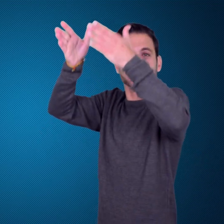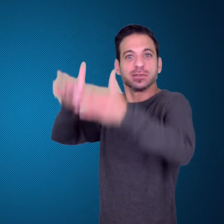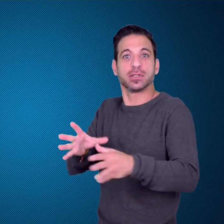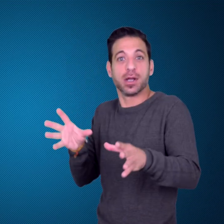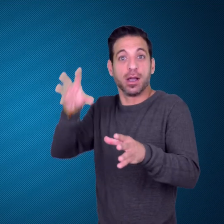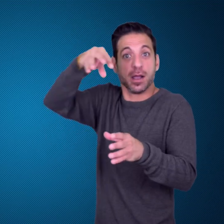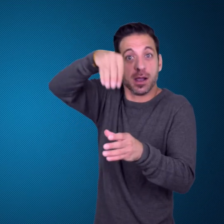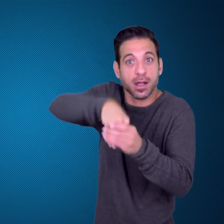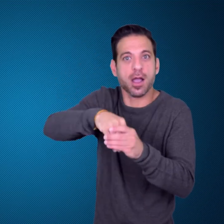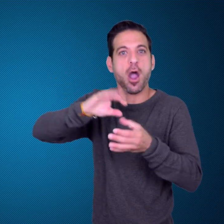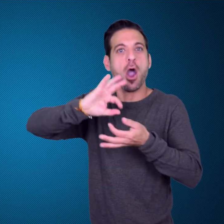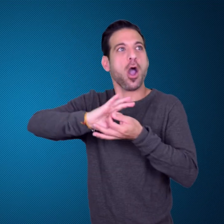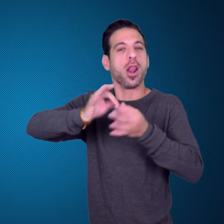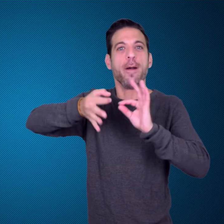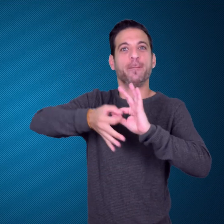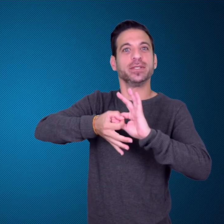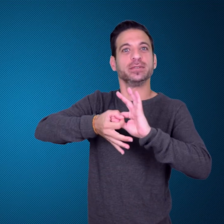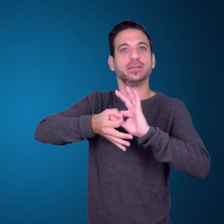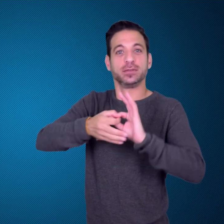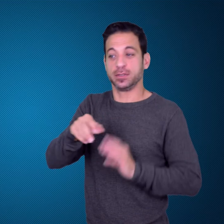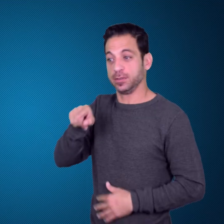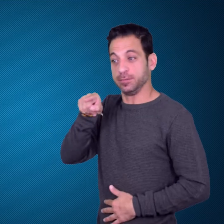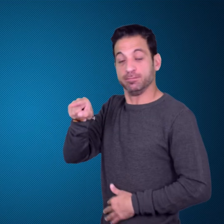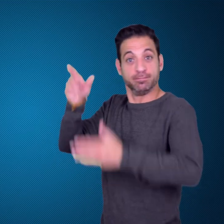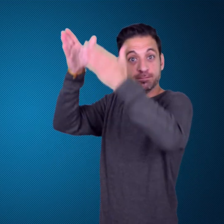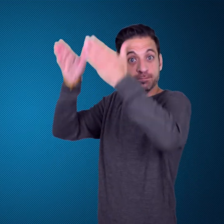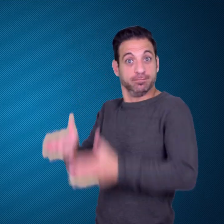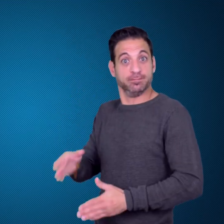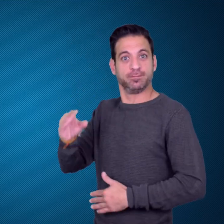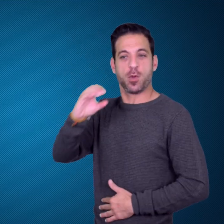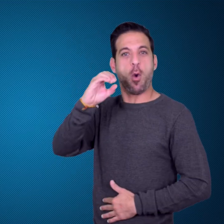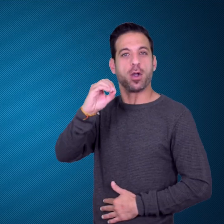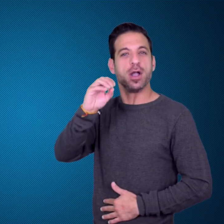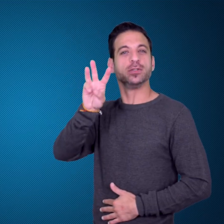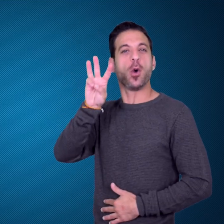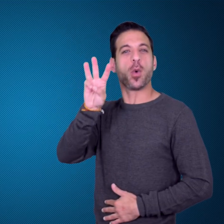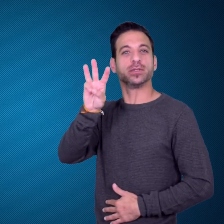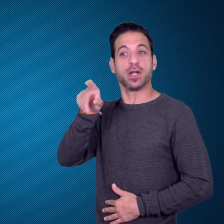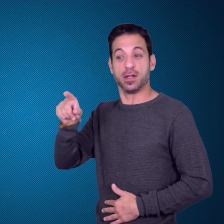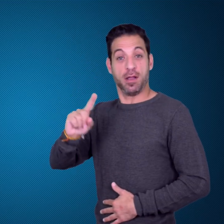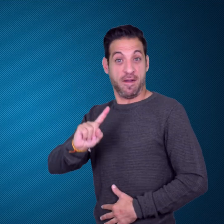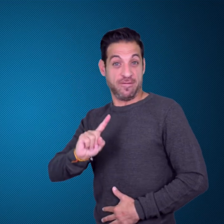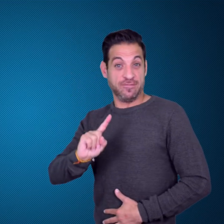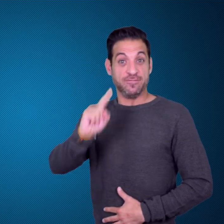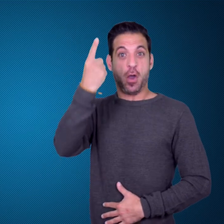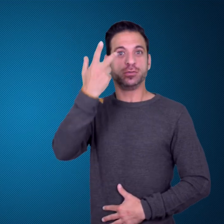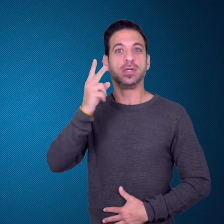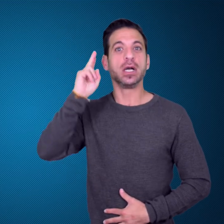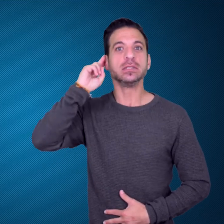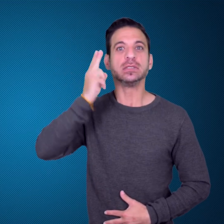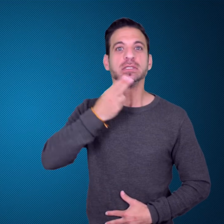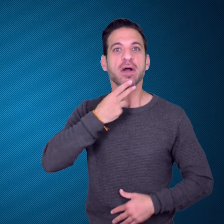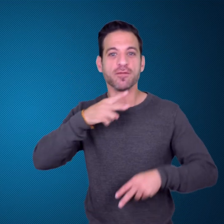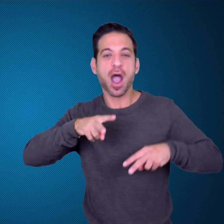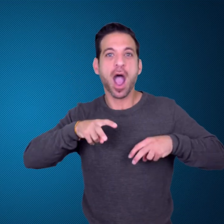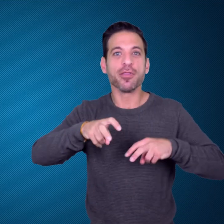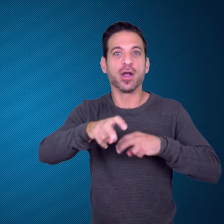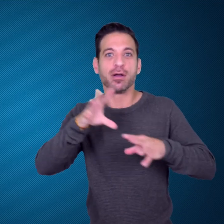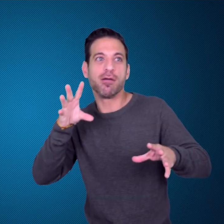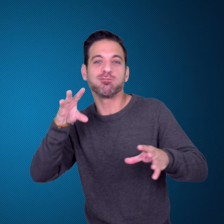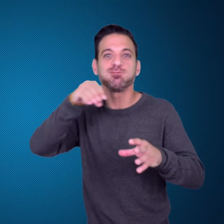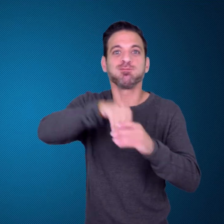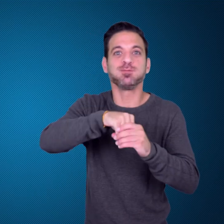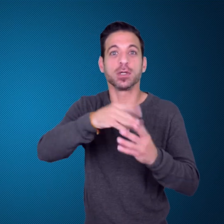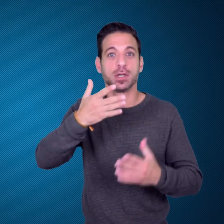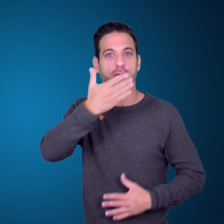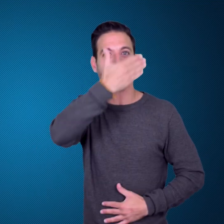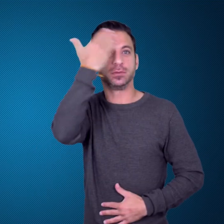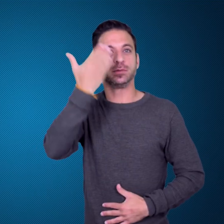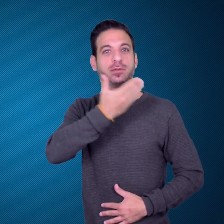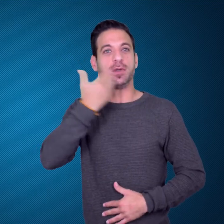Oskar Wetzell was the first deaf athlete to participate